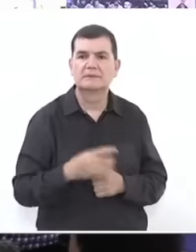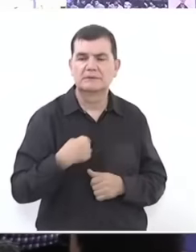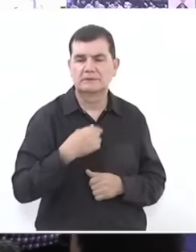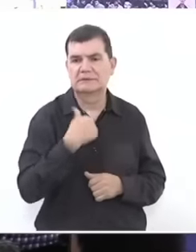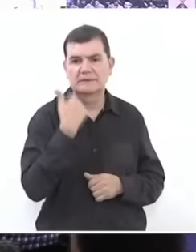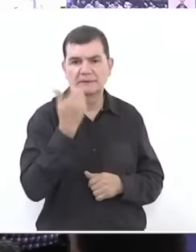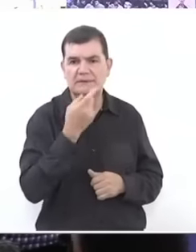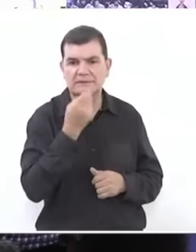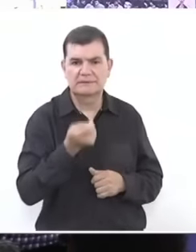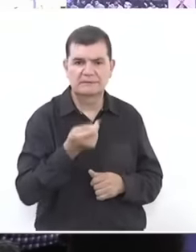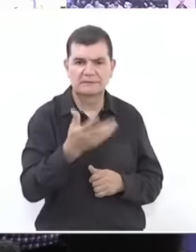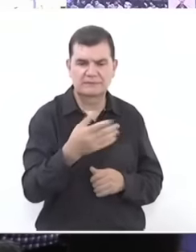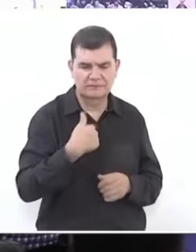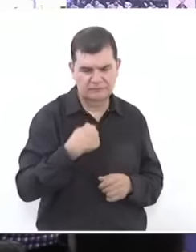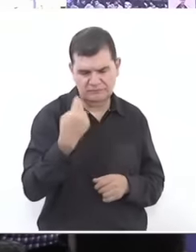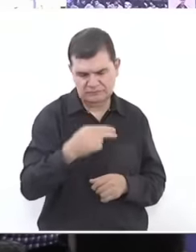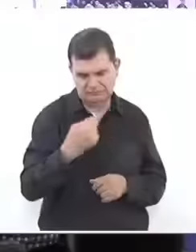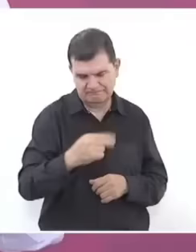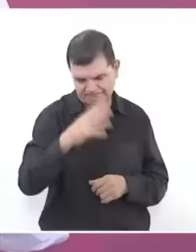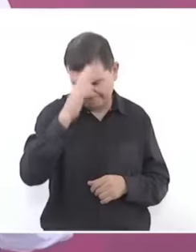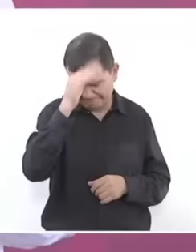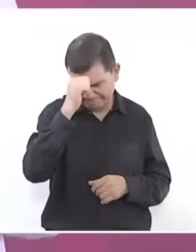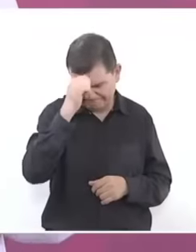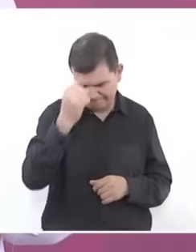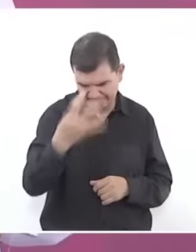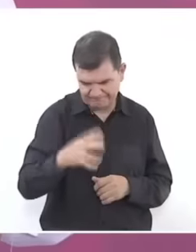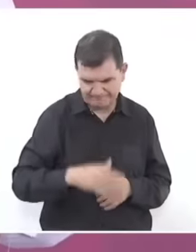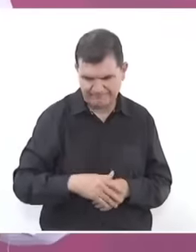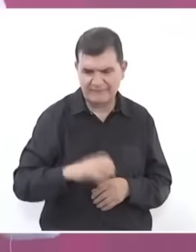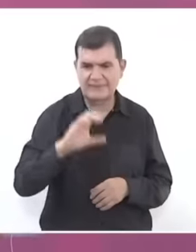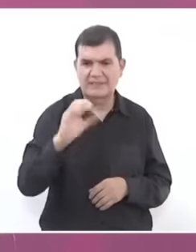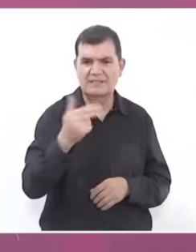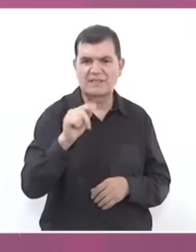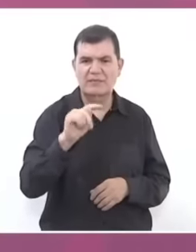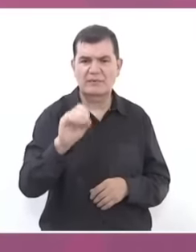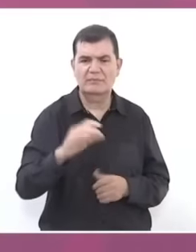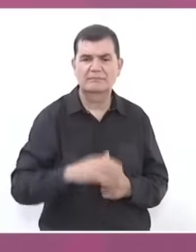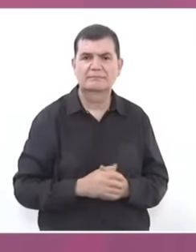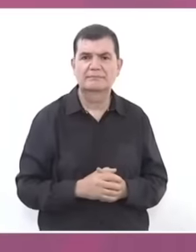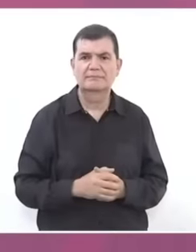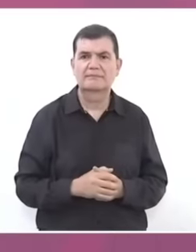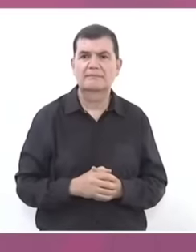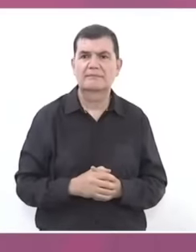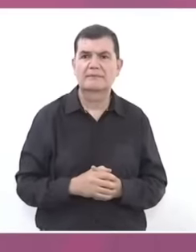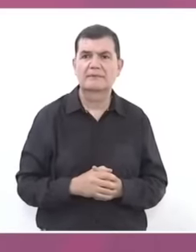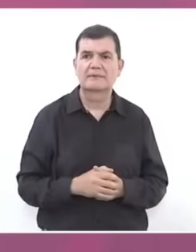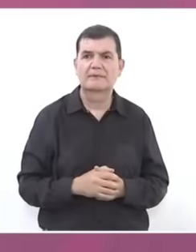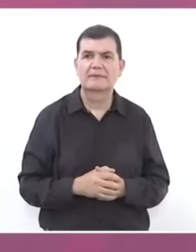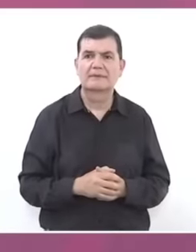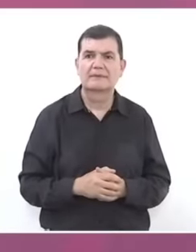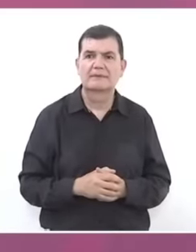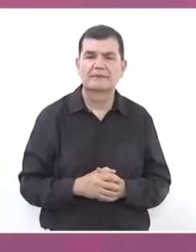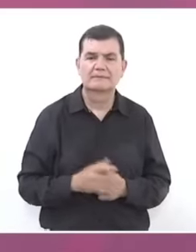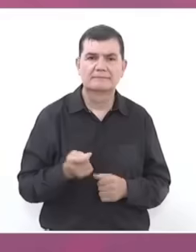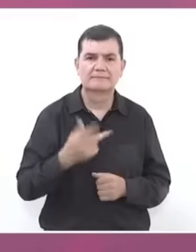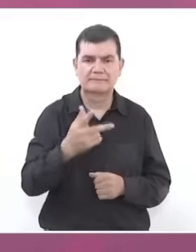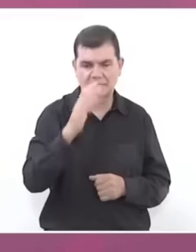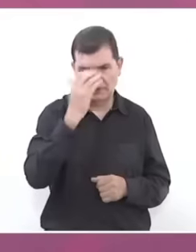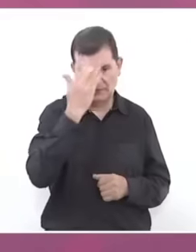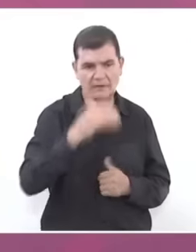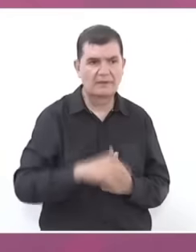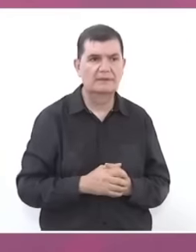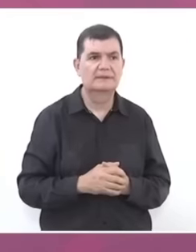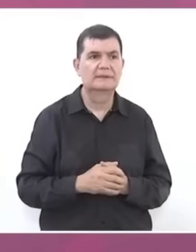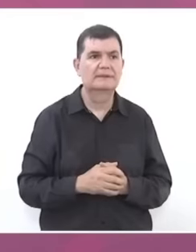his nickname but I don't remember his name. It's Cheto, so he is known and from here I send him